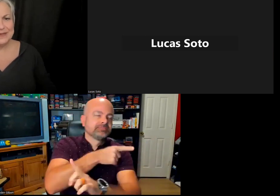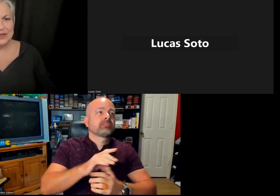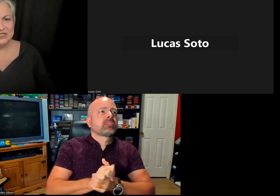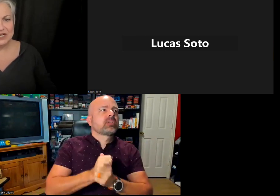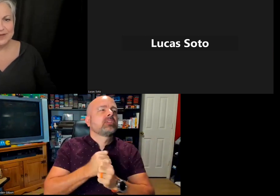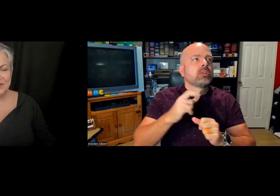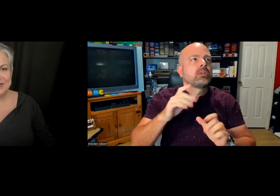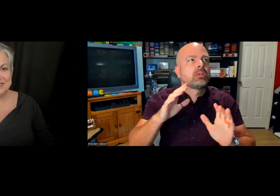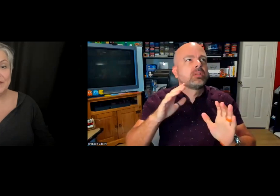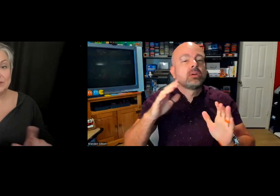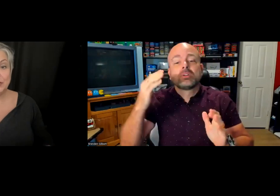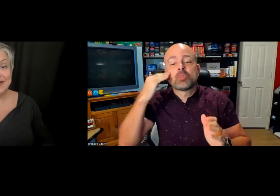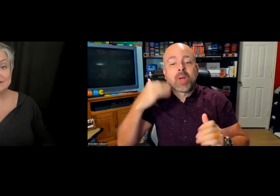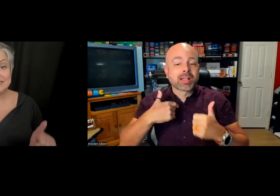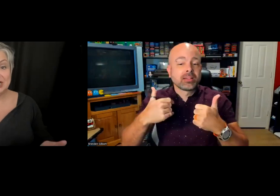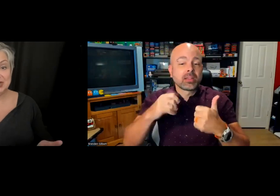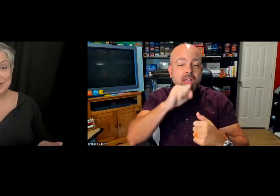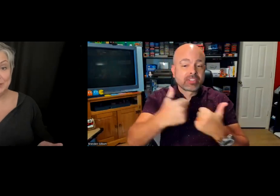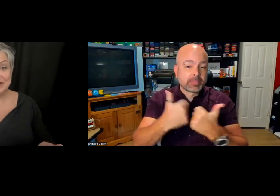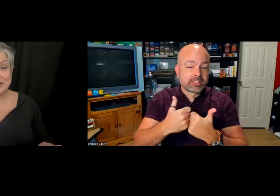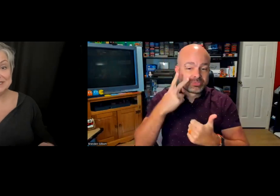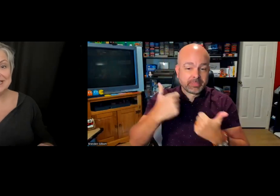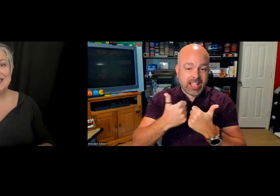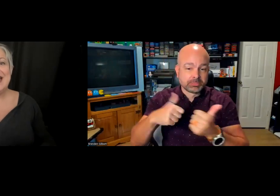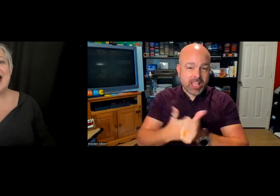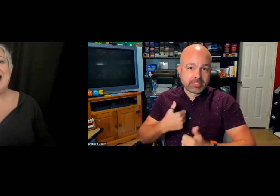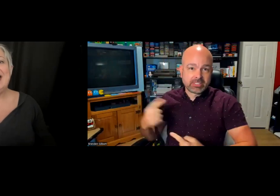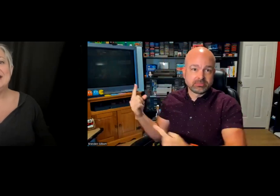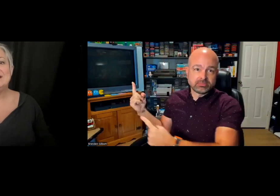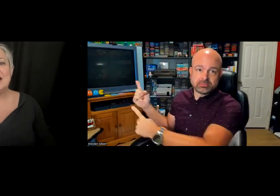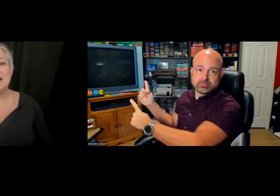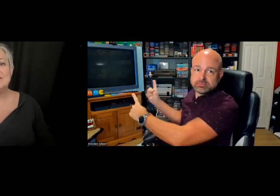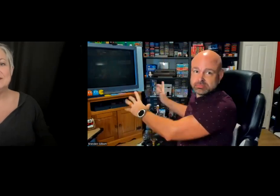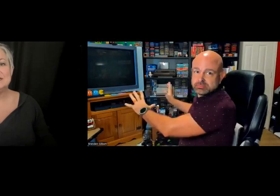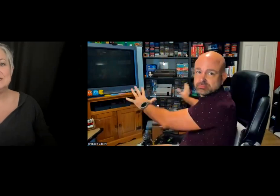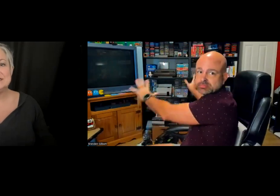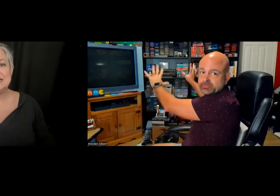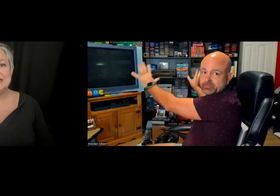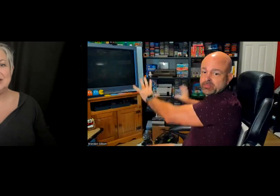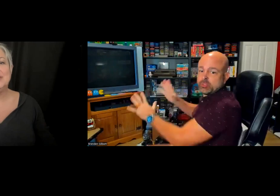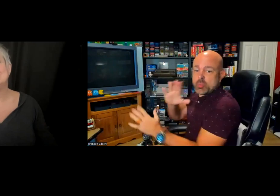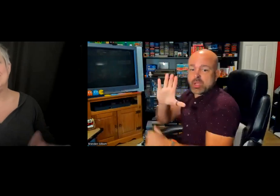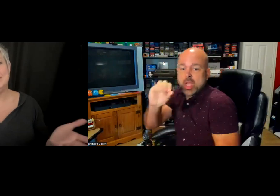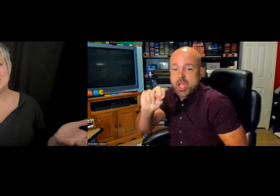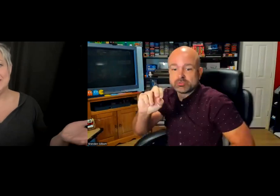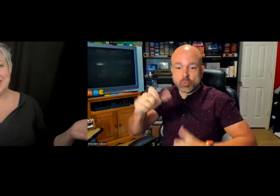something we talked about a few minutes ago. That was a great suggestion, by the way, Lucas. You can see how much I love